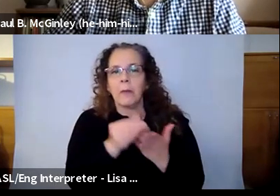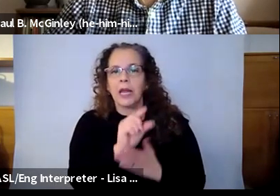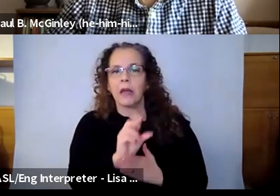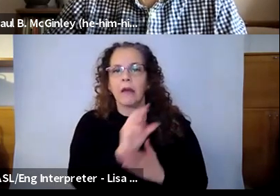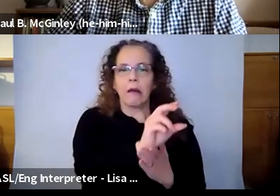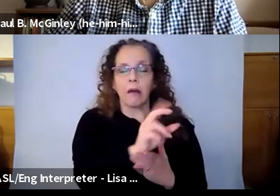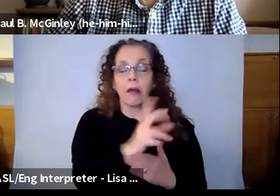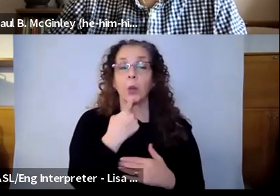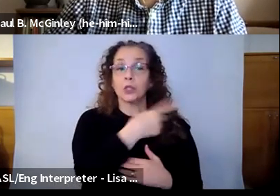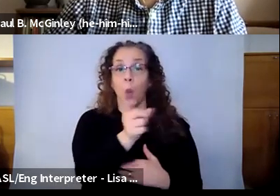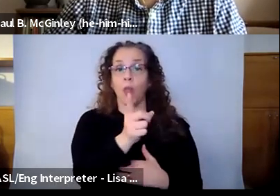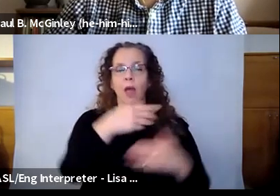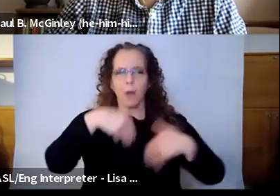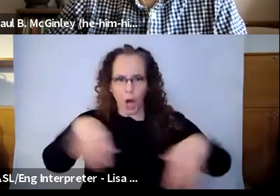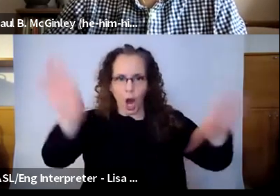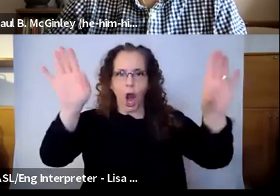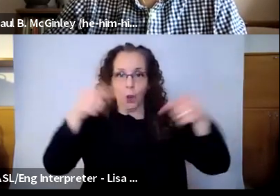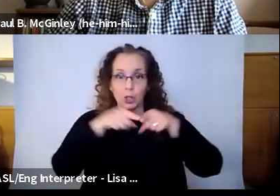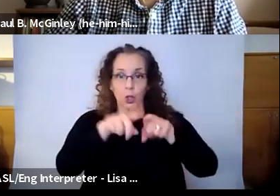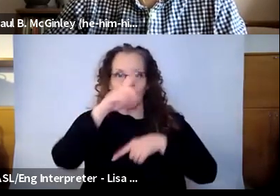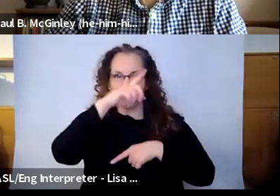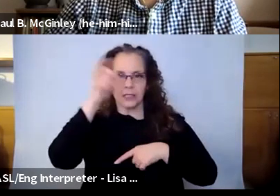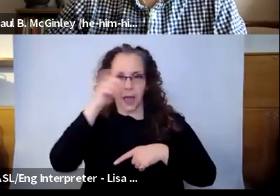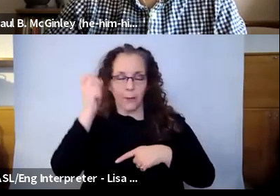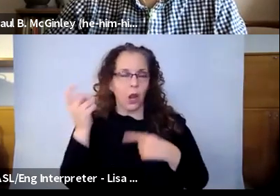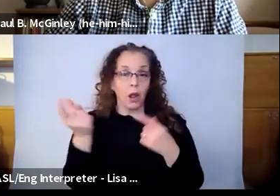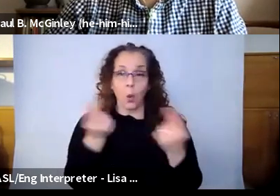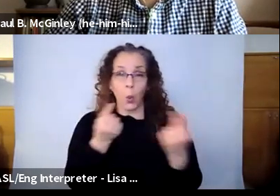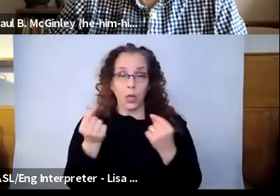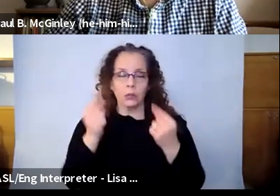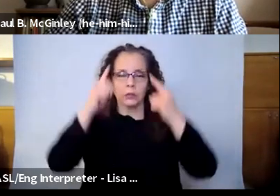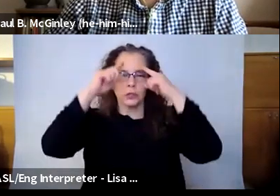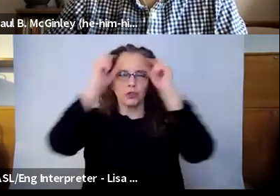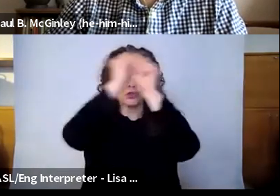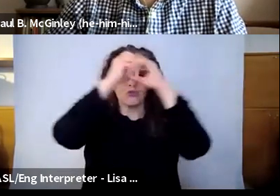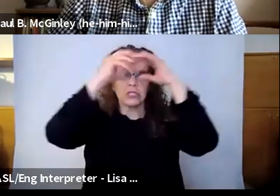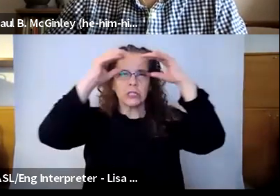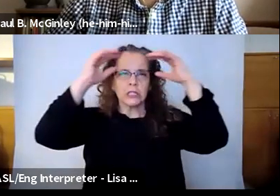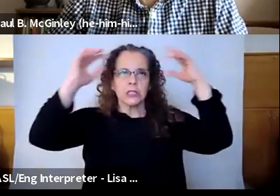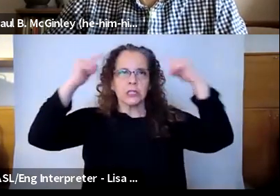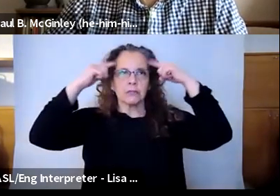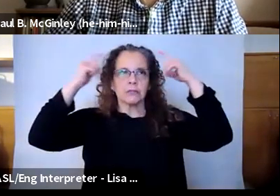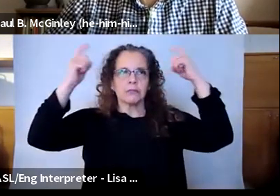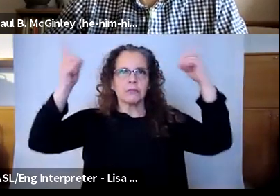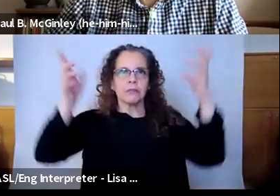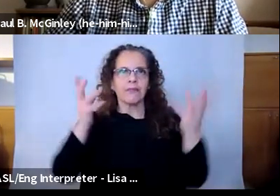away during the summer and dream work that we could present in